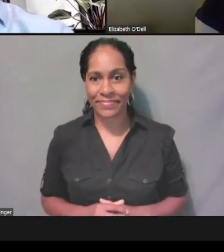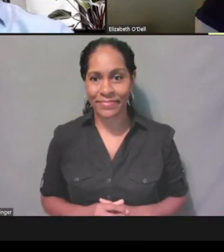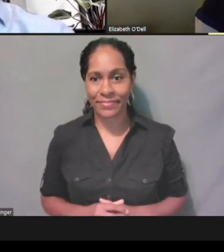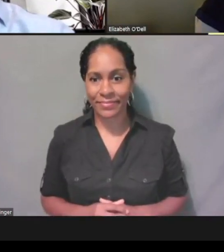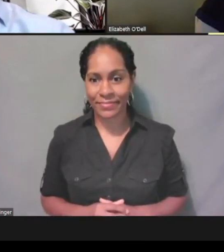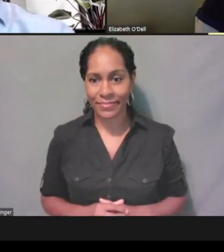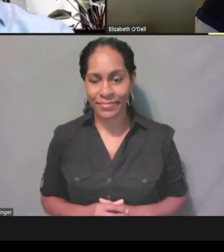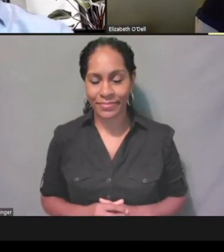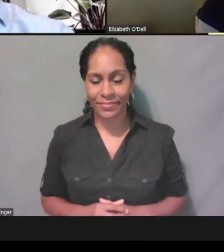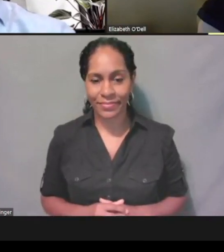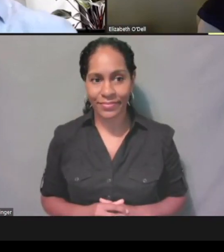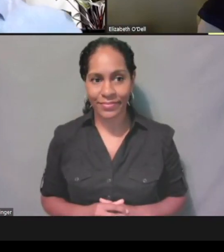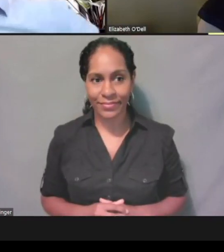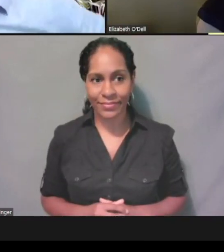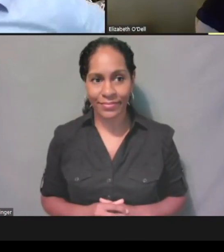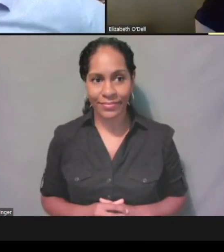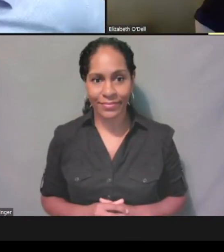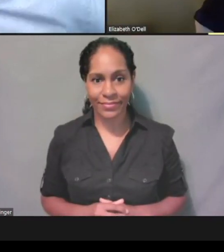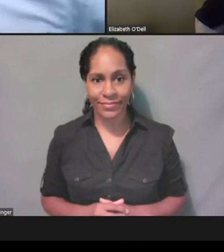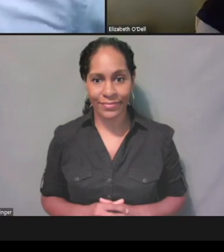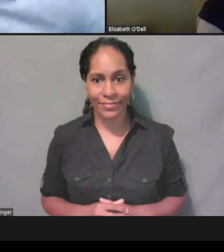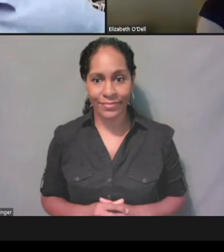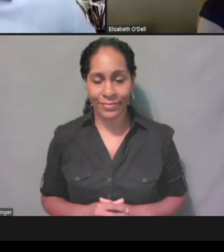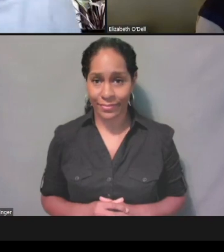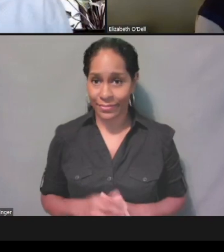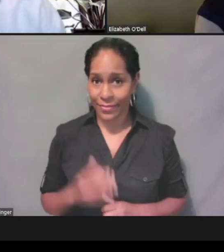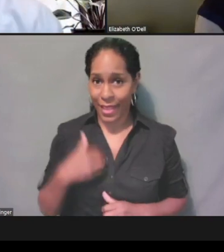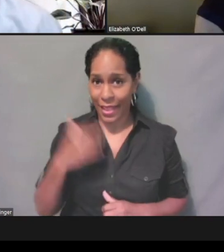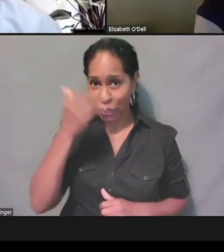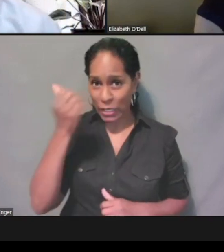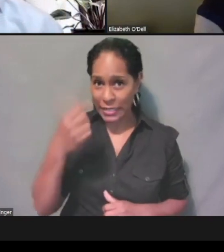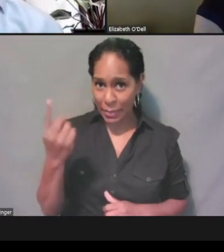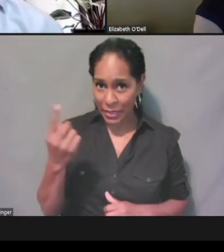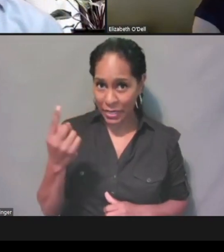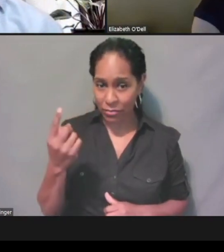[Melanie] All right- Did I leave anything out, Melanie? [Melanie] No, I don't think so.